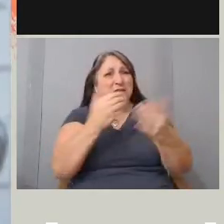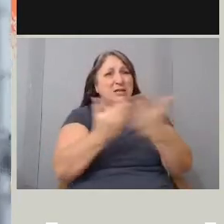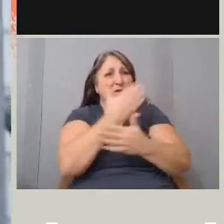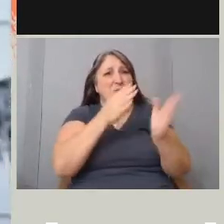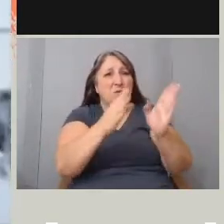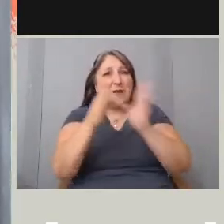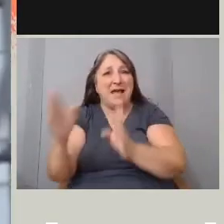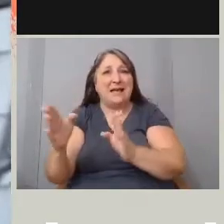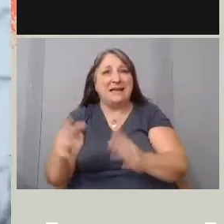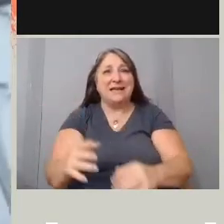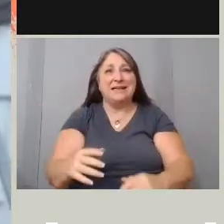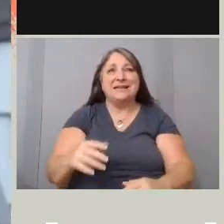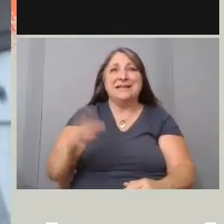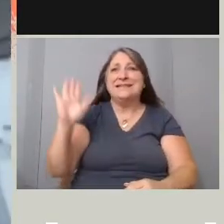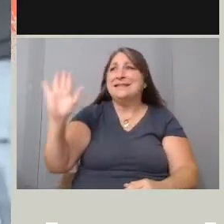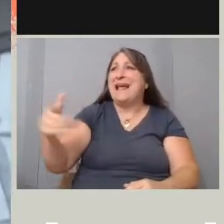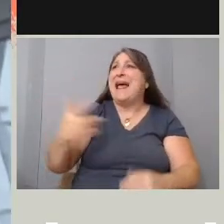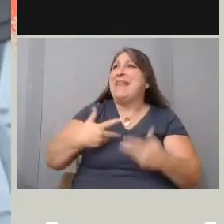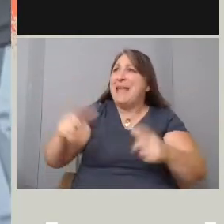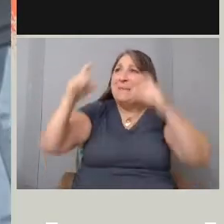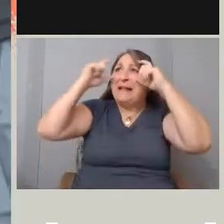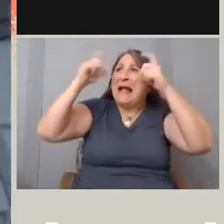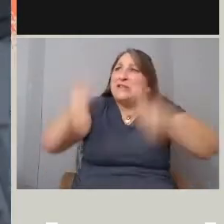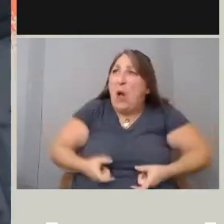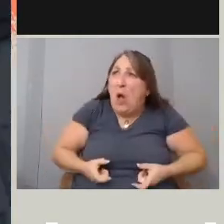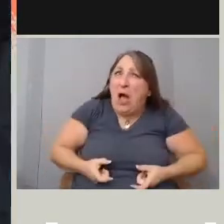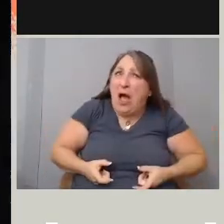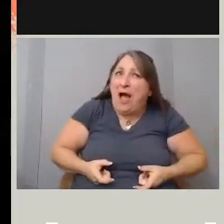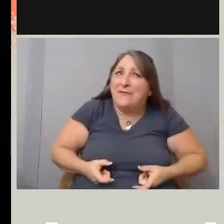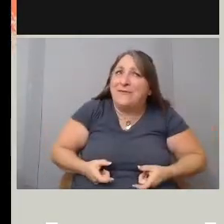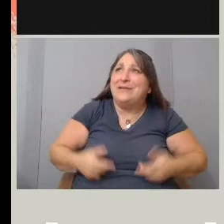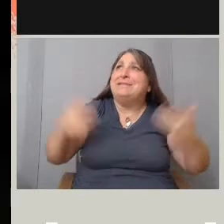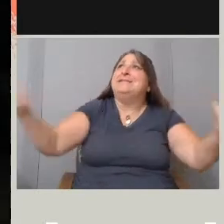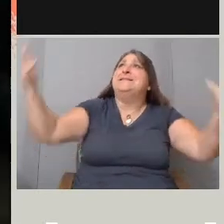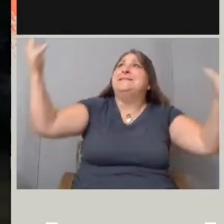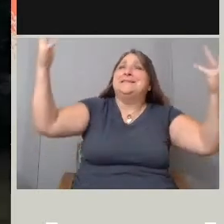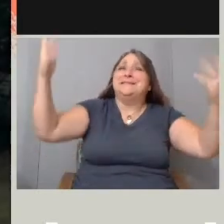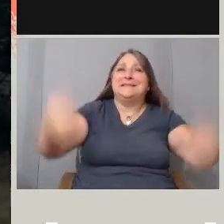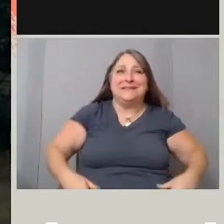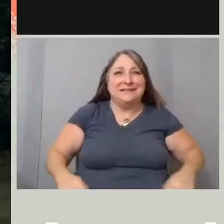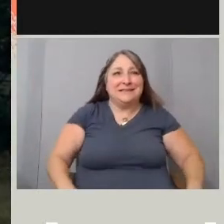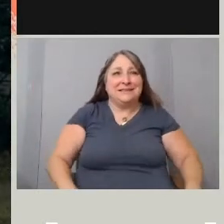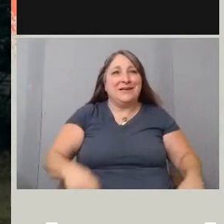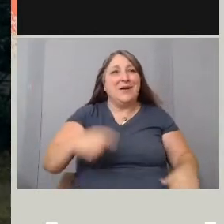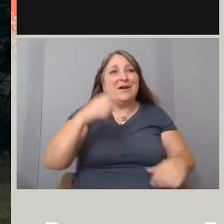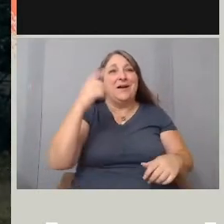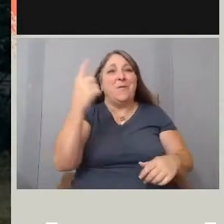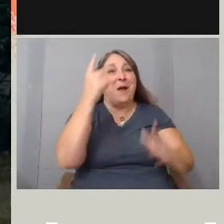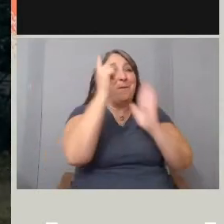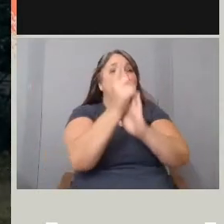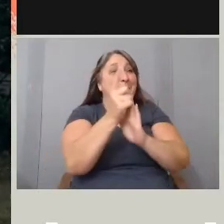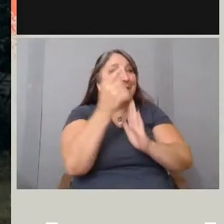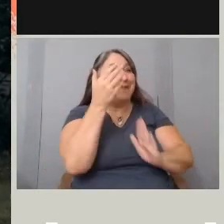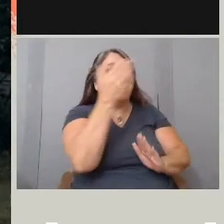Let me get my glasses off, my God. [Elan] One moment they're there and they're tangible